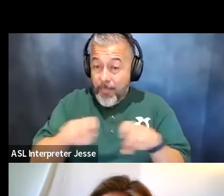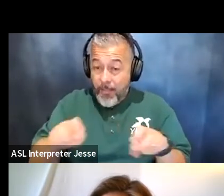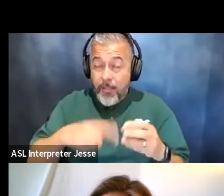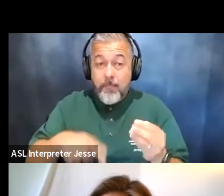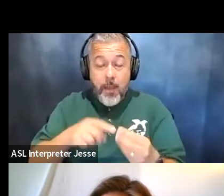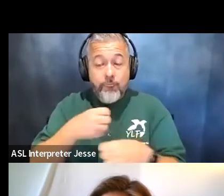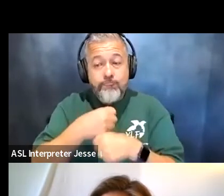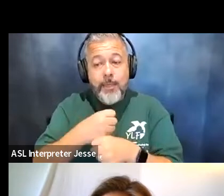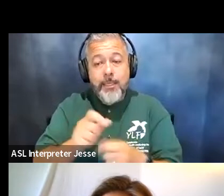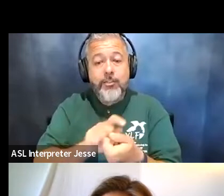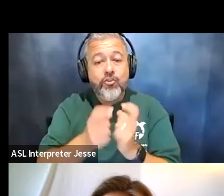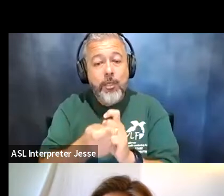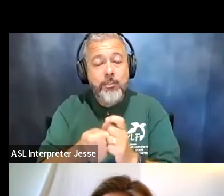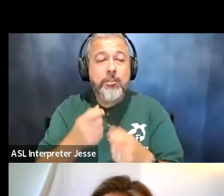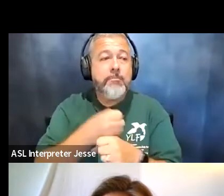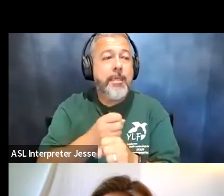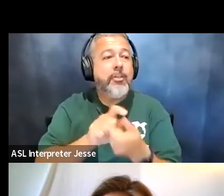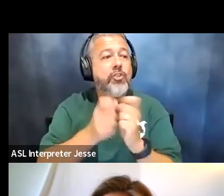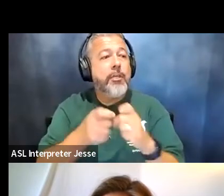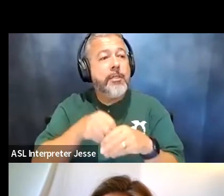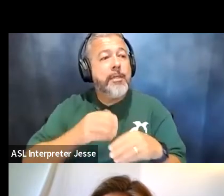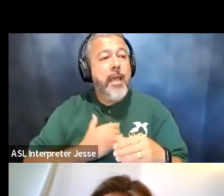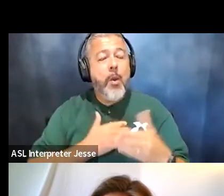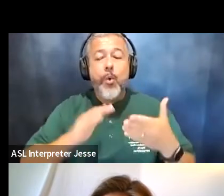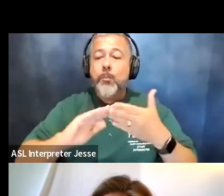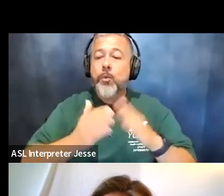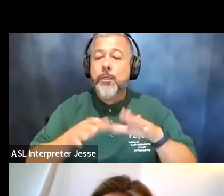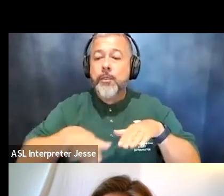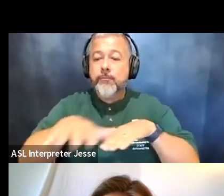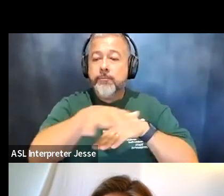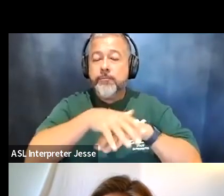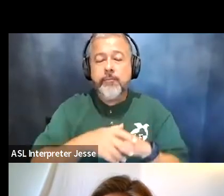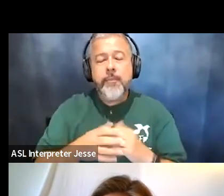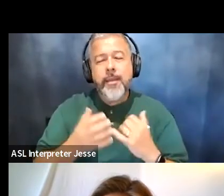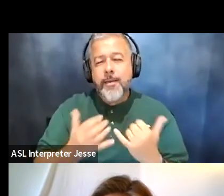communities and so i want to talk a little bit about you know things that have been have needed